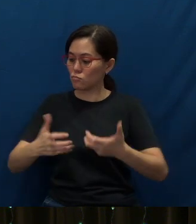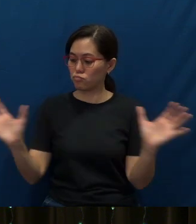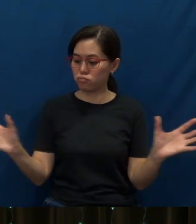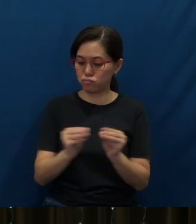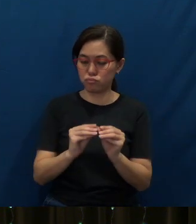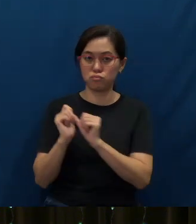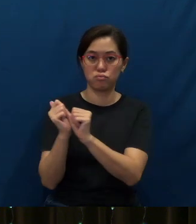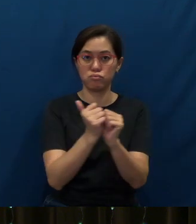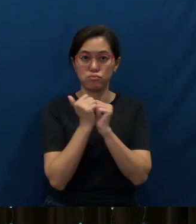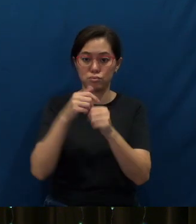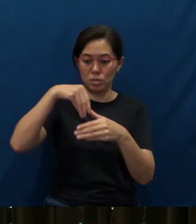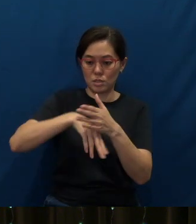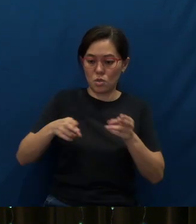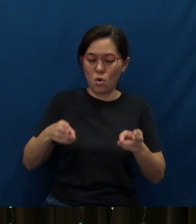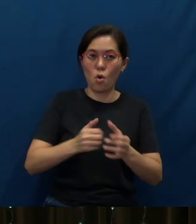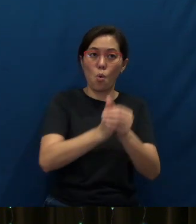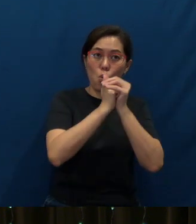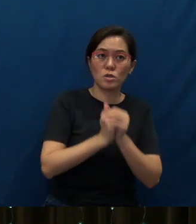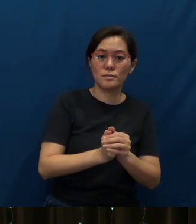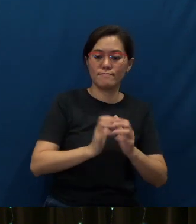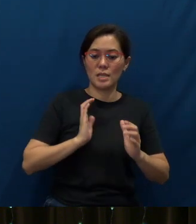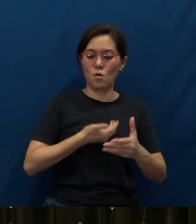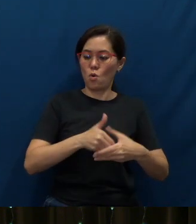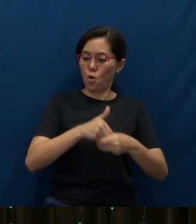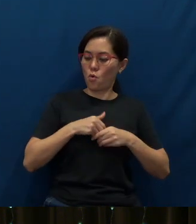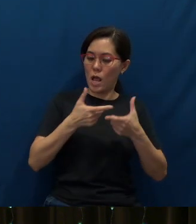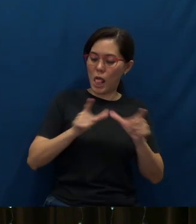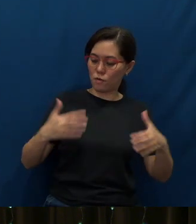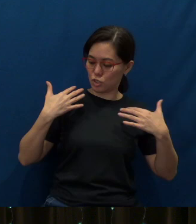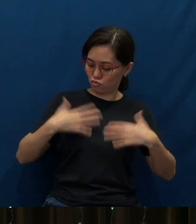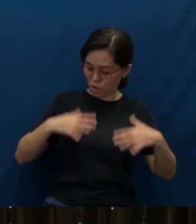worshiping God in our own tongues, dressed in our own ethnic costumes.